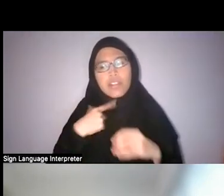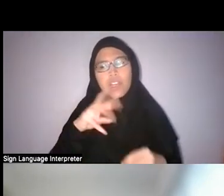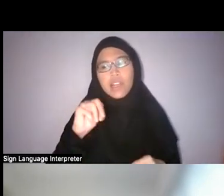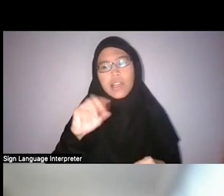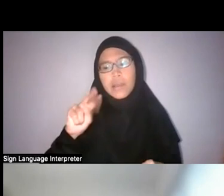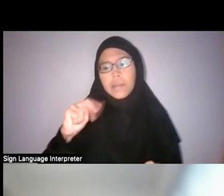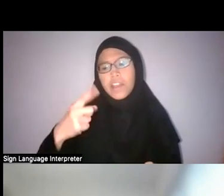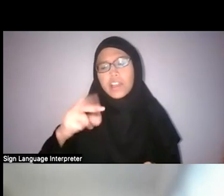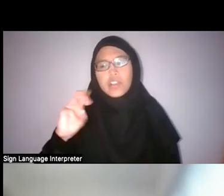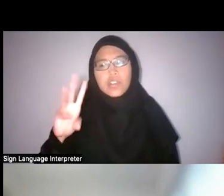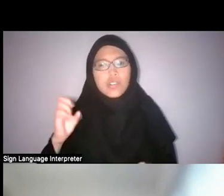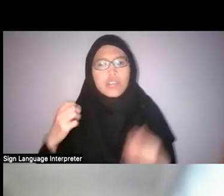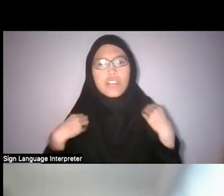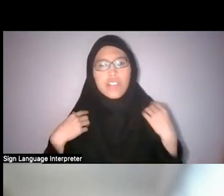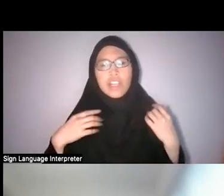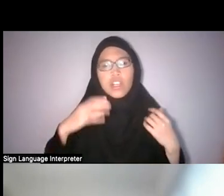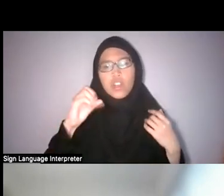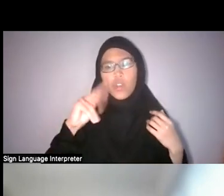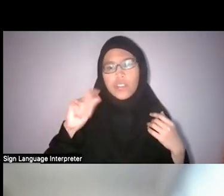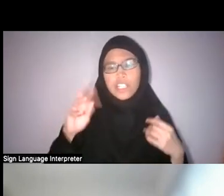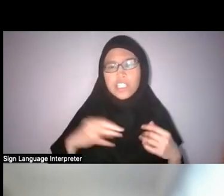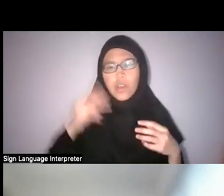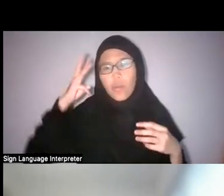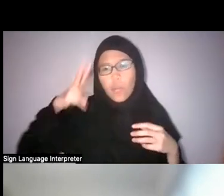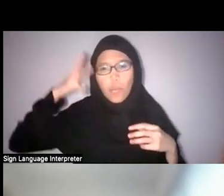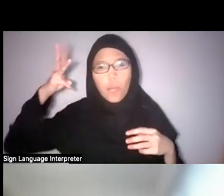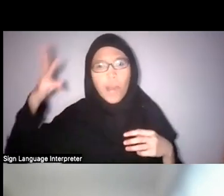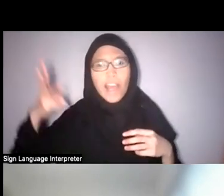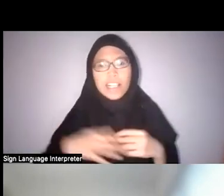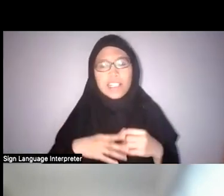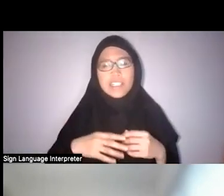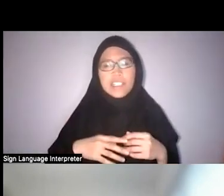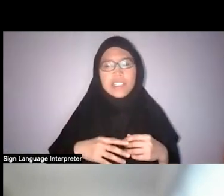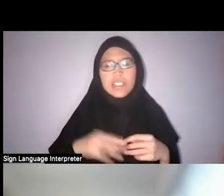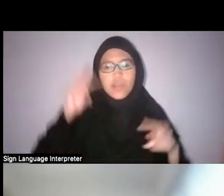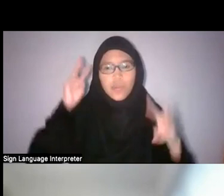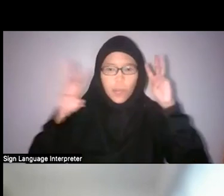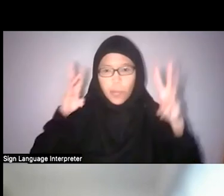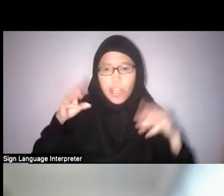The mangrove has that connotation as the wild thing that needs to be tamed and cleared.